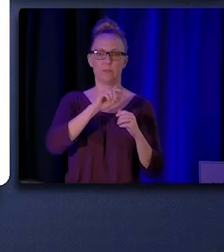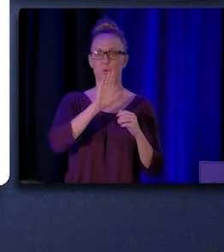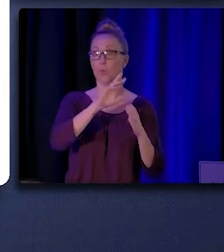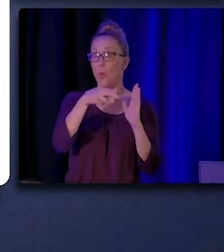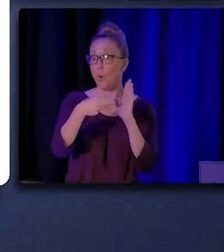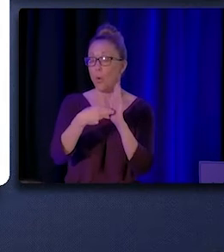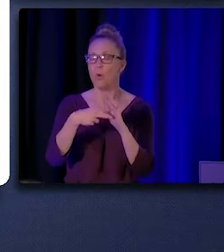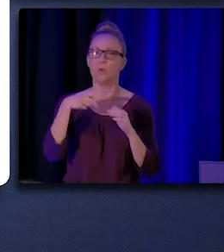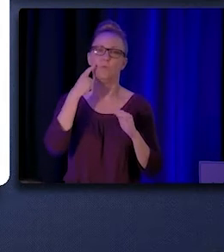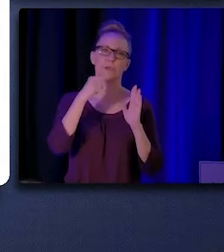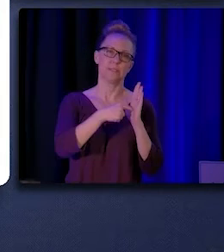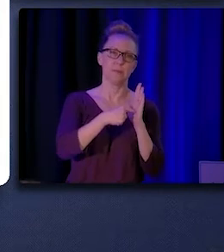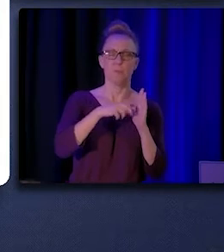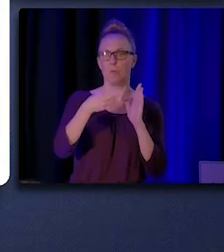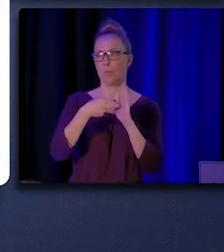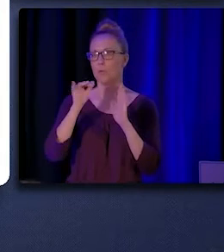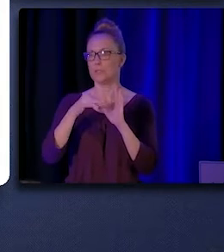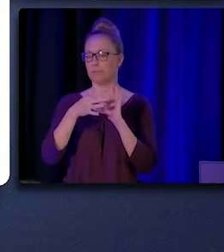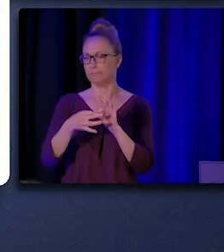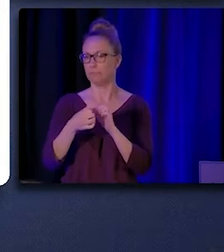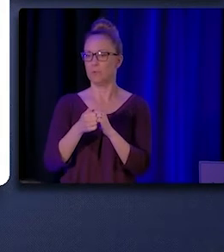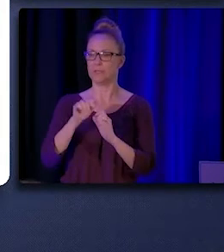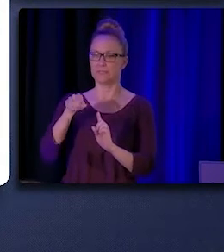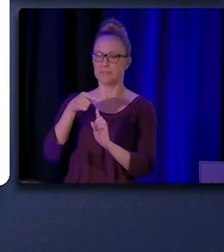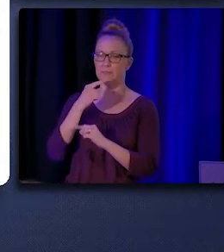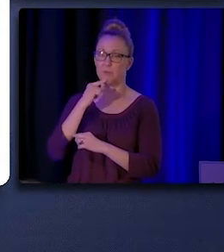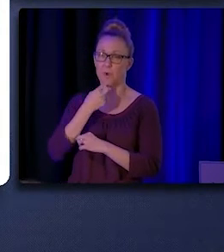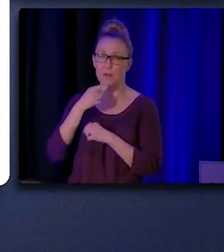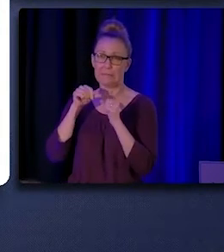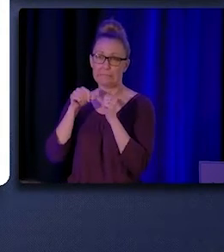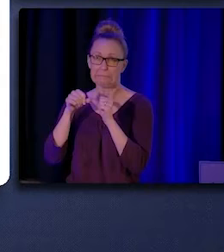such as roles that might focus on a specific chronic condition or population.